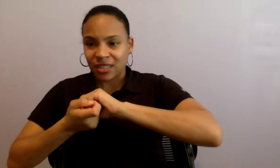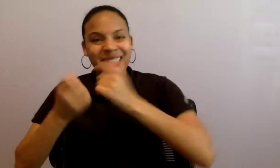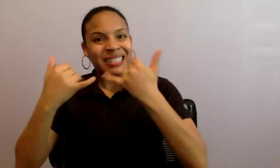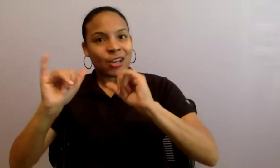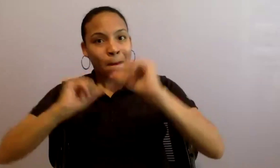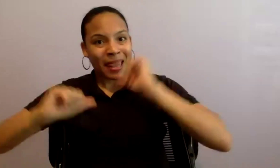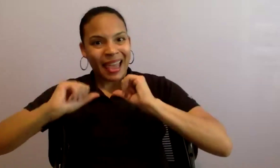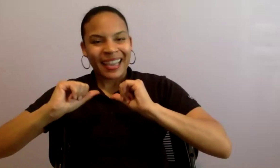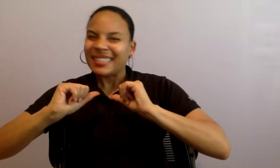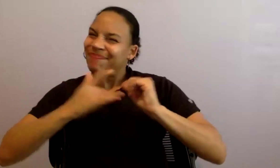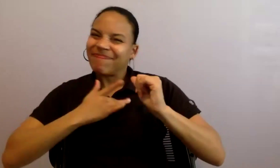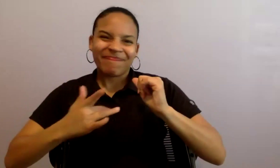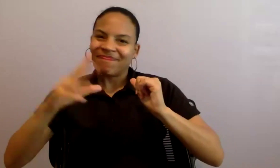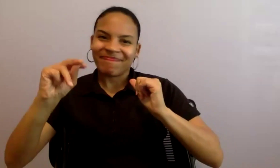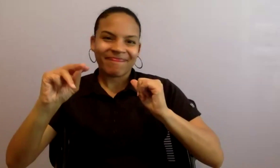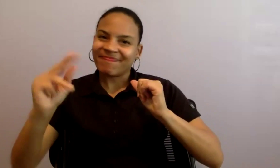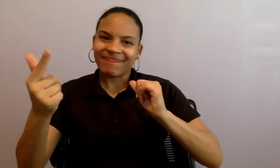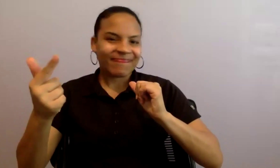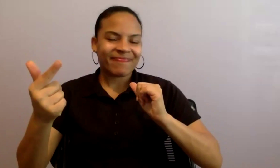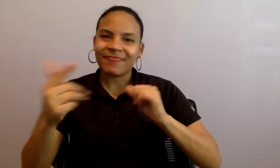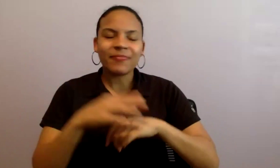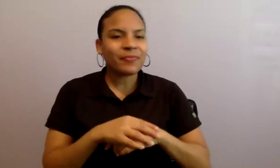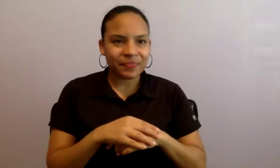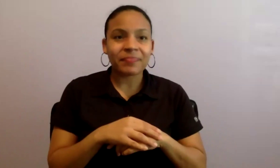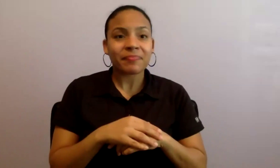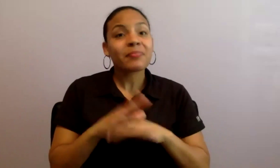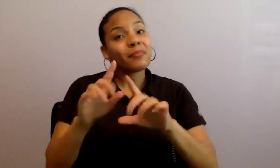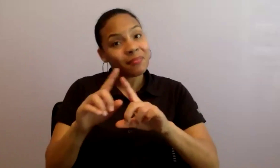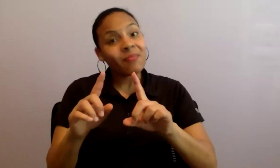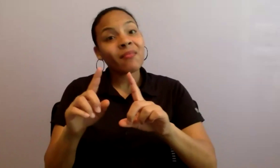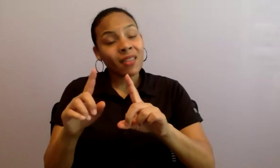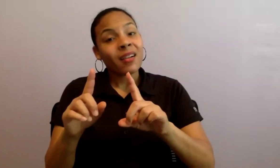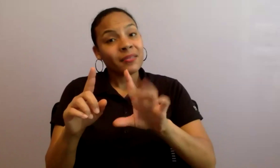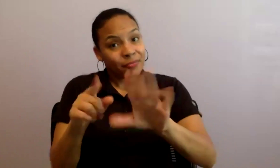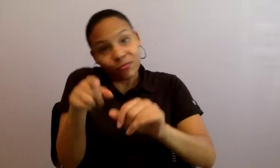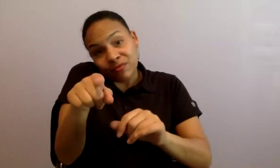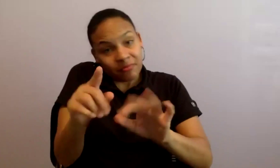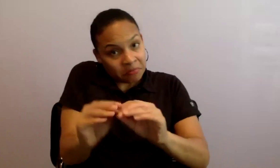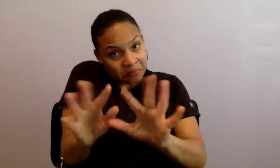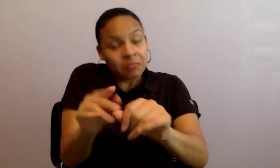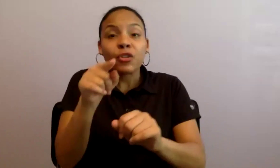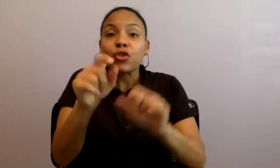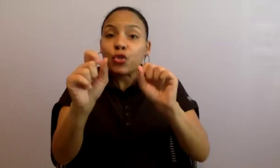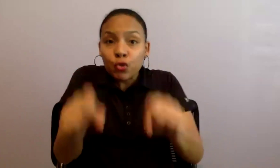that is a fine line. I am a big believer in transparency. You could try... taking a swing.